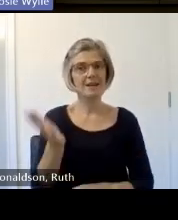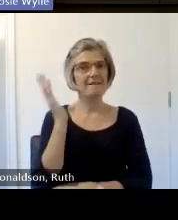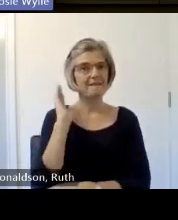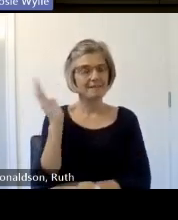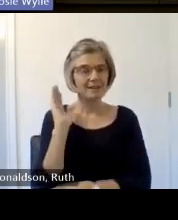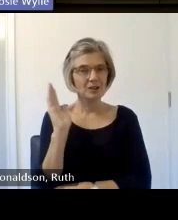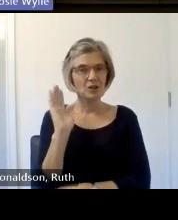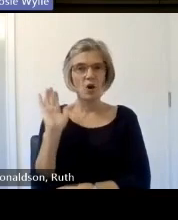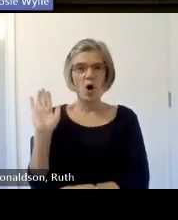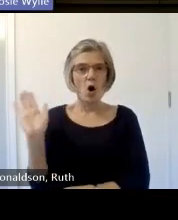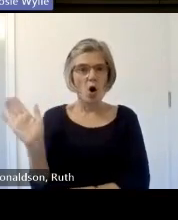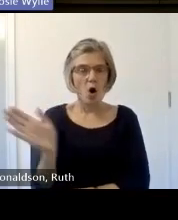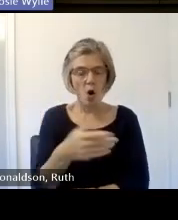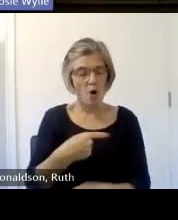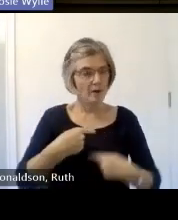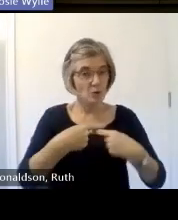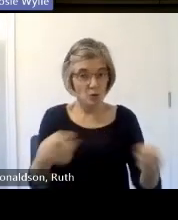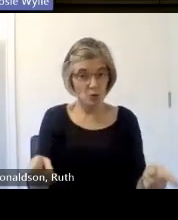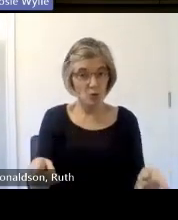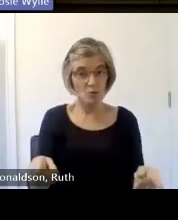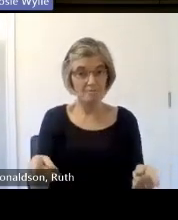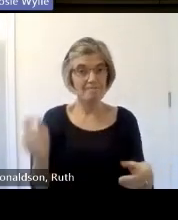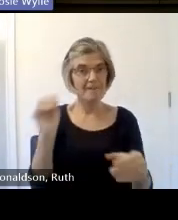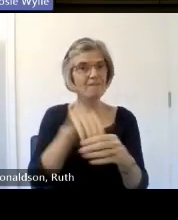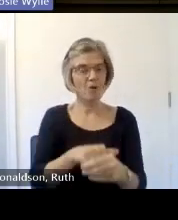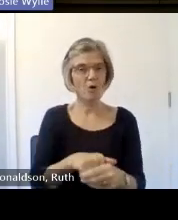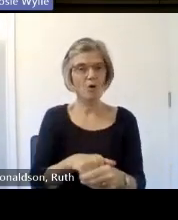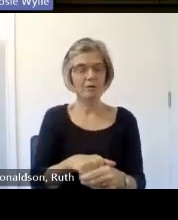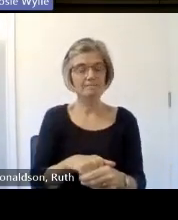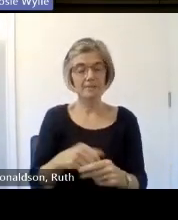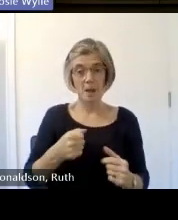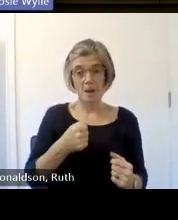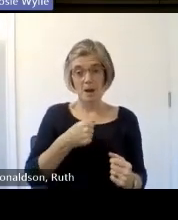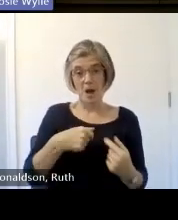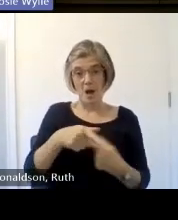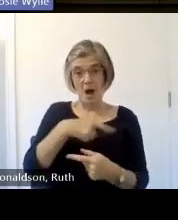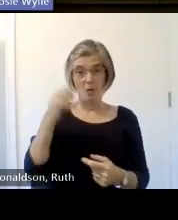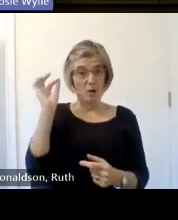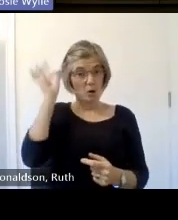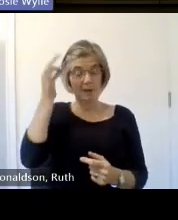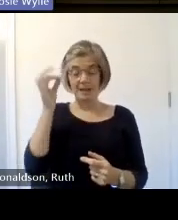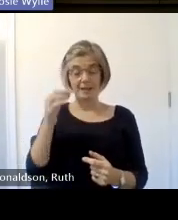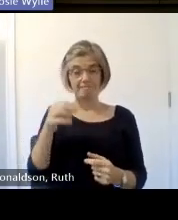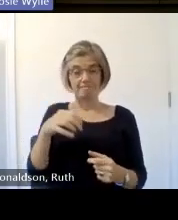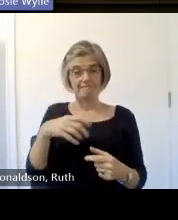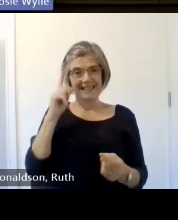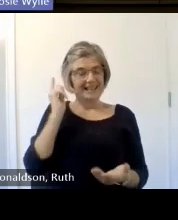committee we did not put anybody on this program today ourselves we did a big call out we wrote